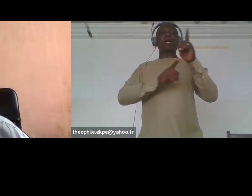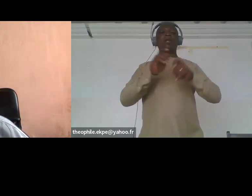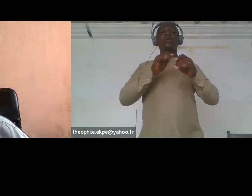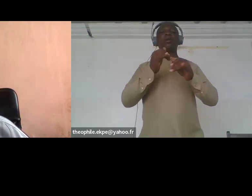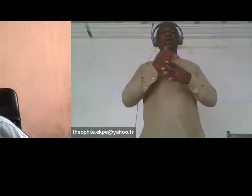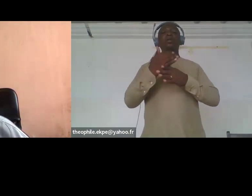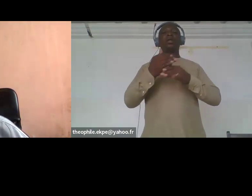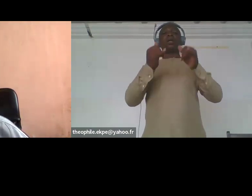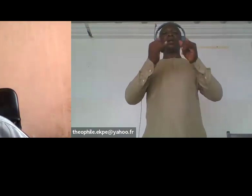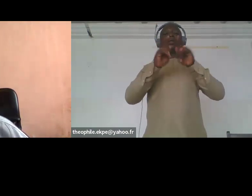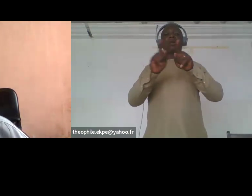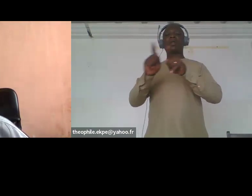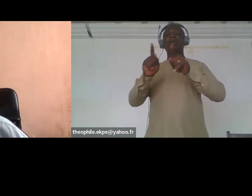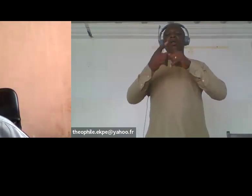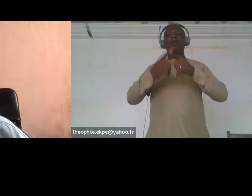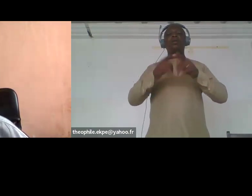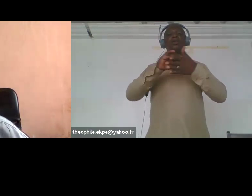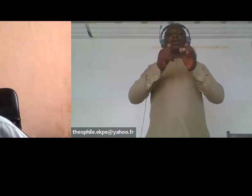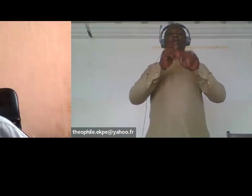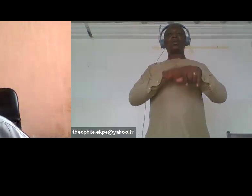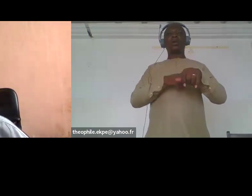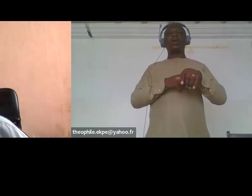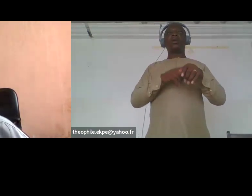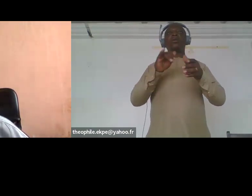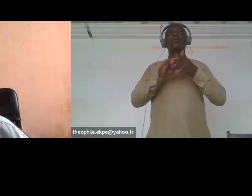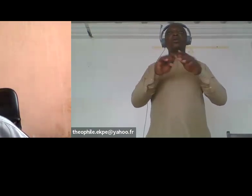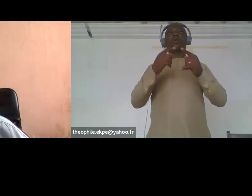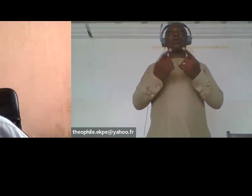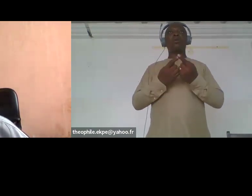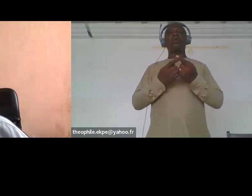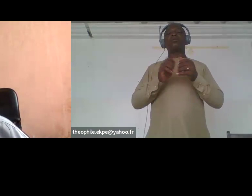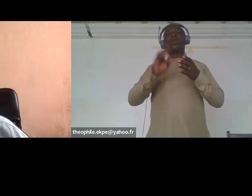nature of gender disability and even other forms of